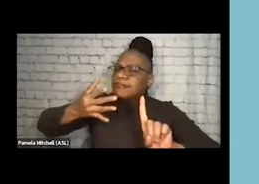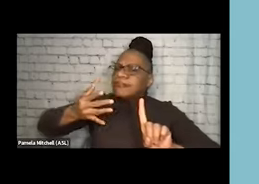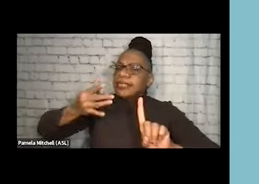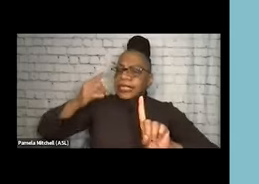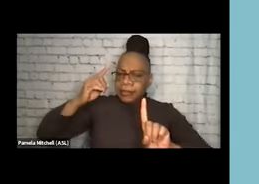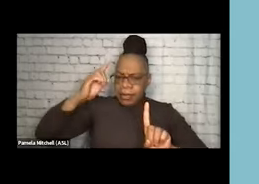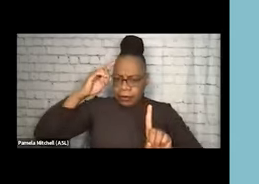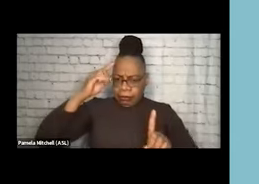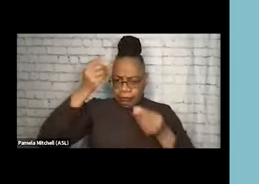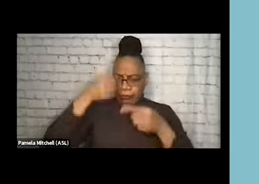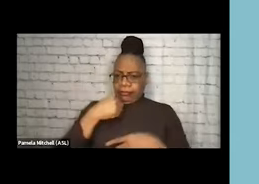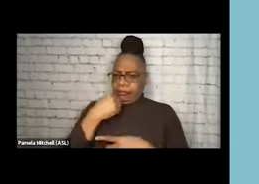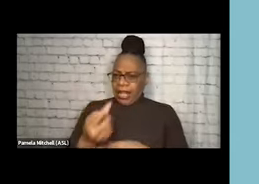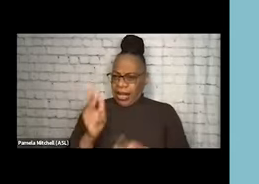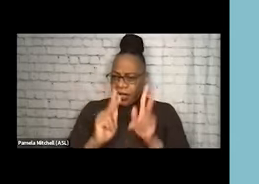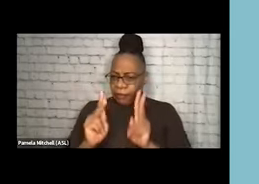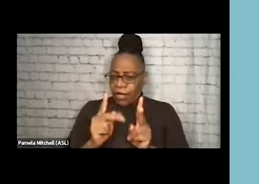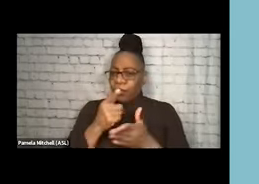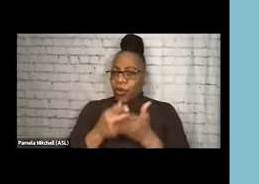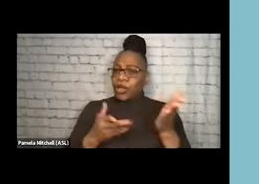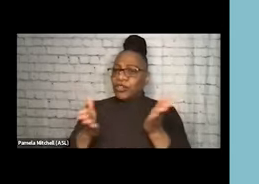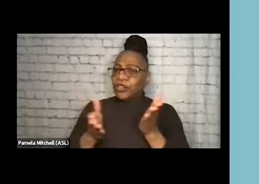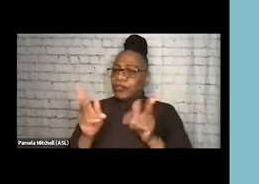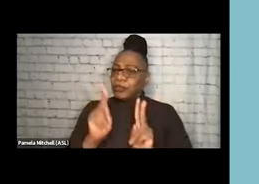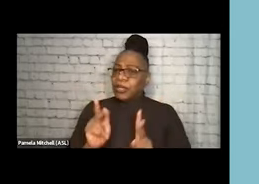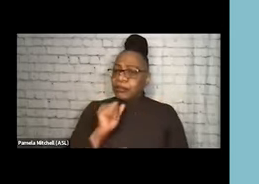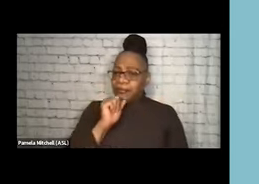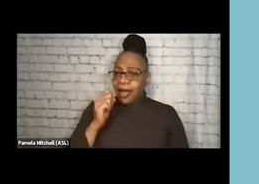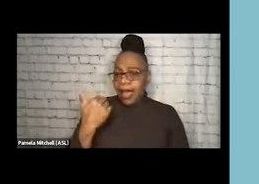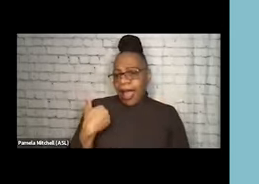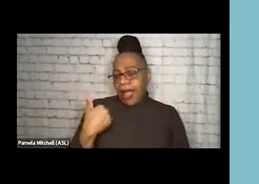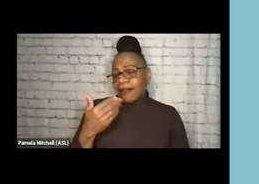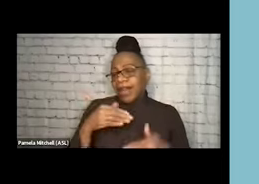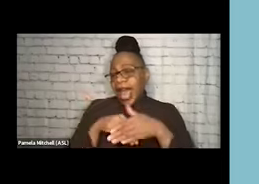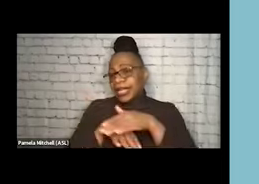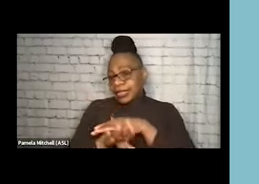what services people should and shouldn't have access to. We talked about those core values,